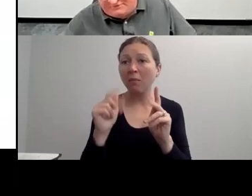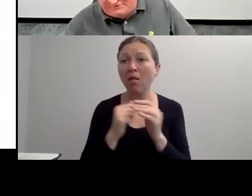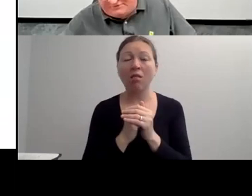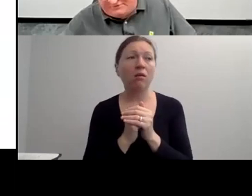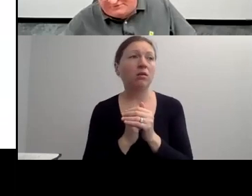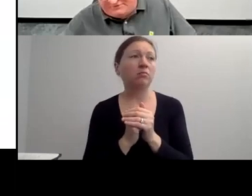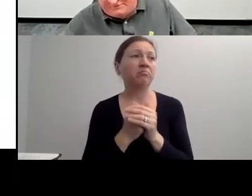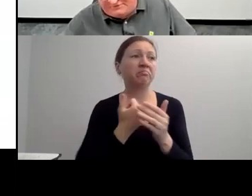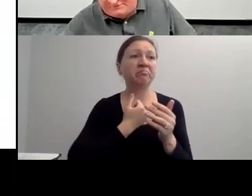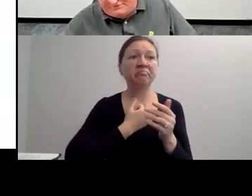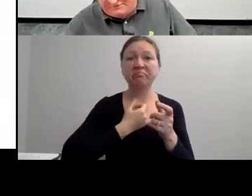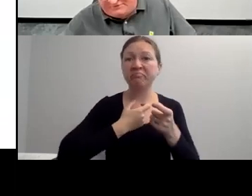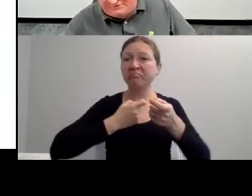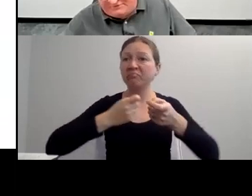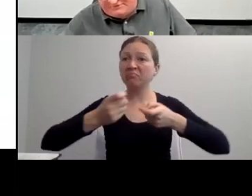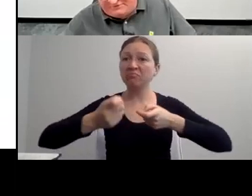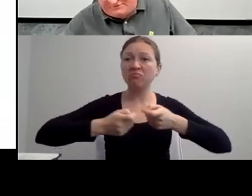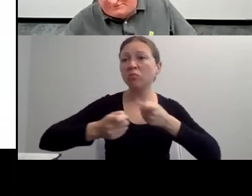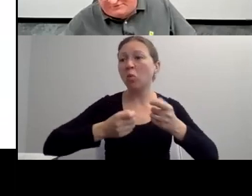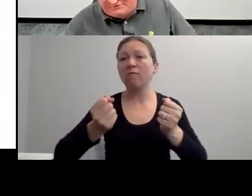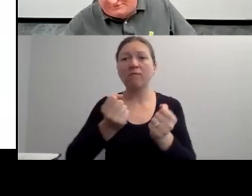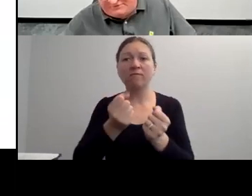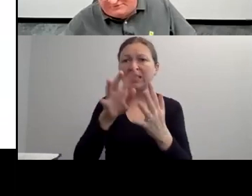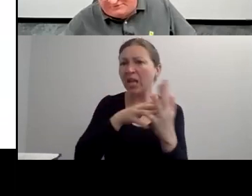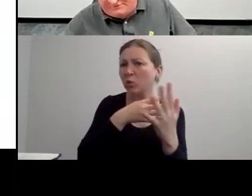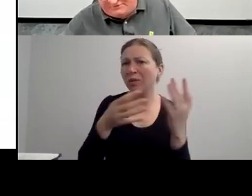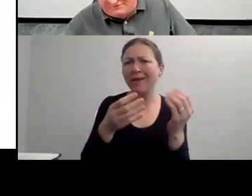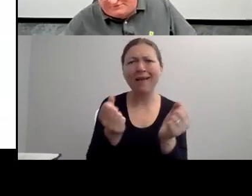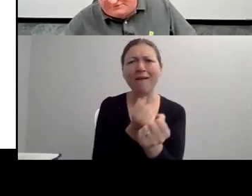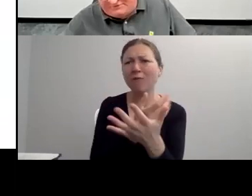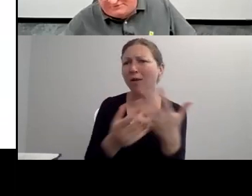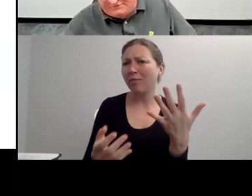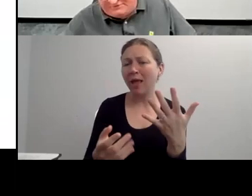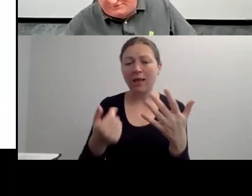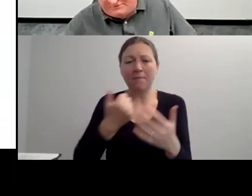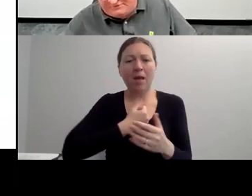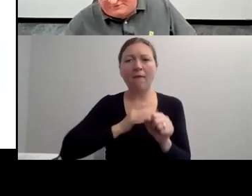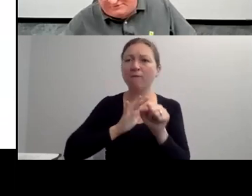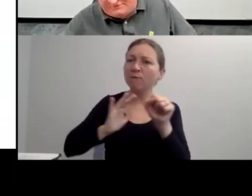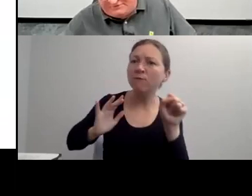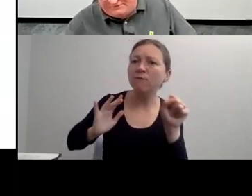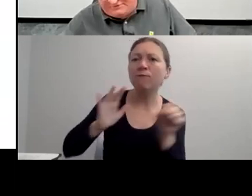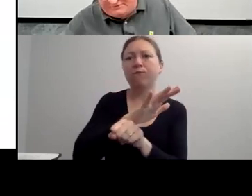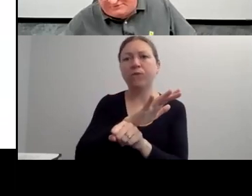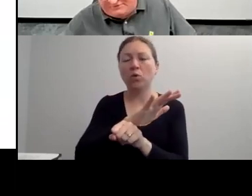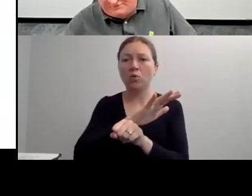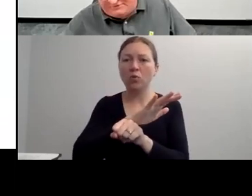"AND AS THE LARGEST MINORITY GROUP IN THE UNITED STATES, PEOPLE WITH DISABILITIES SHOULD